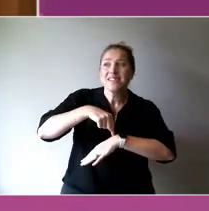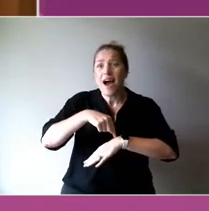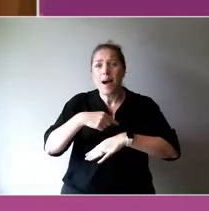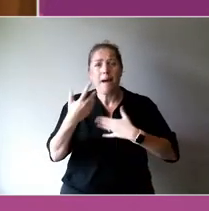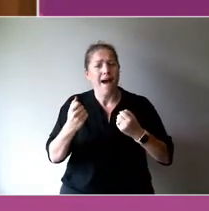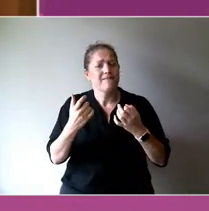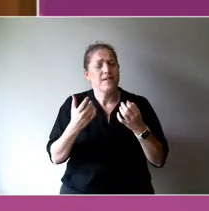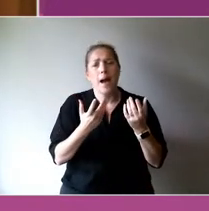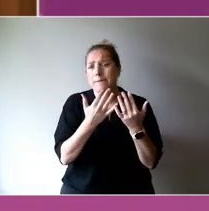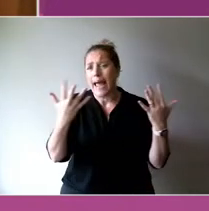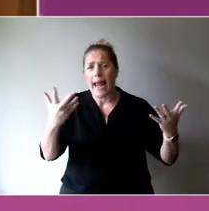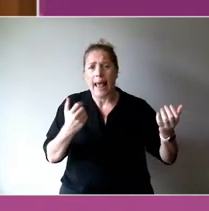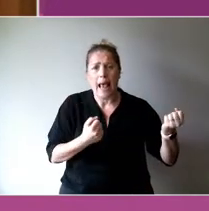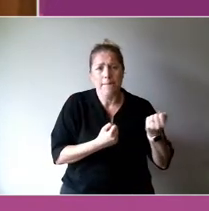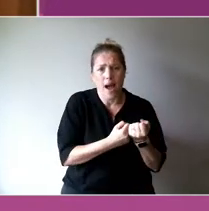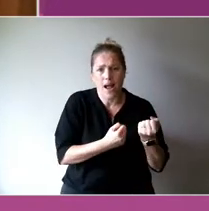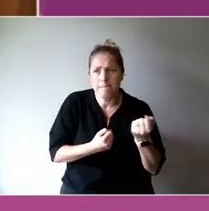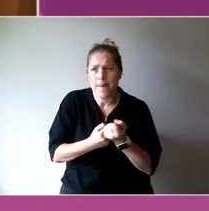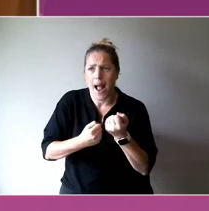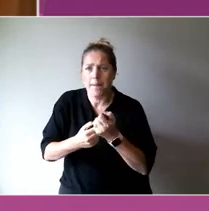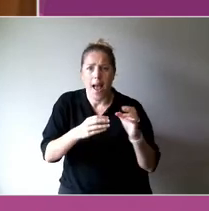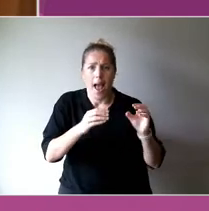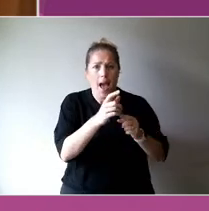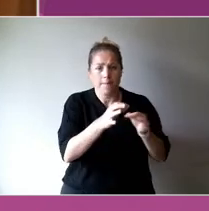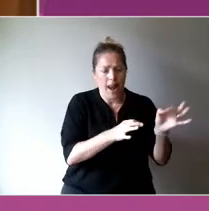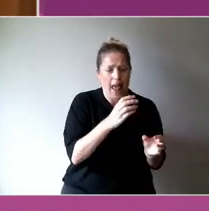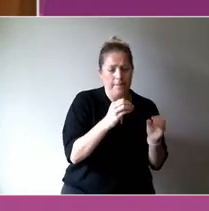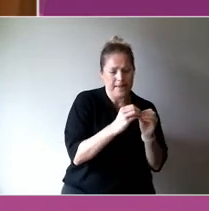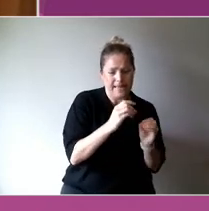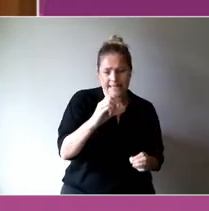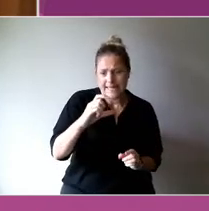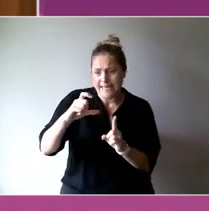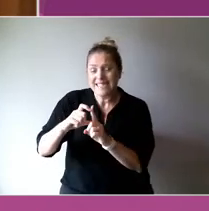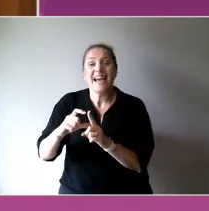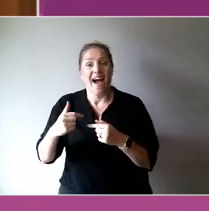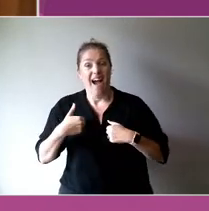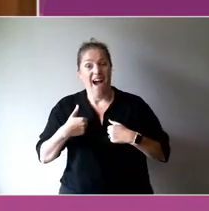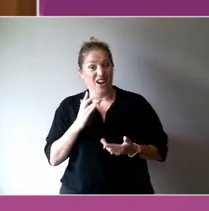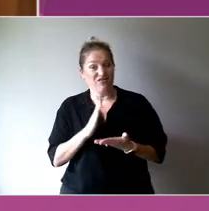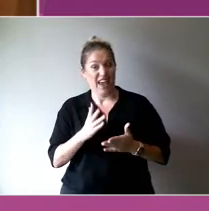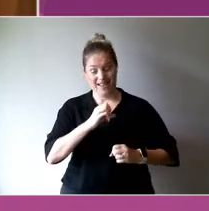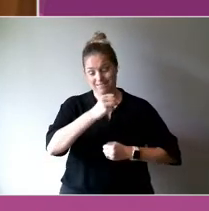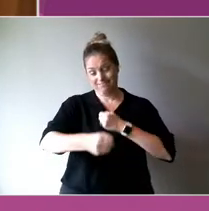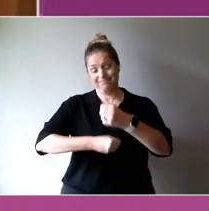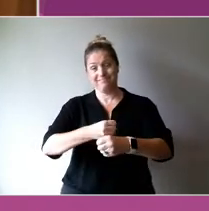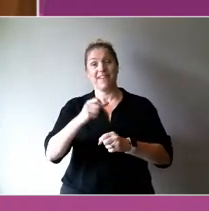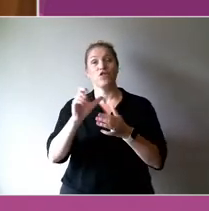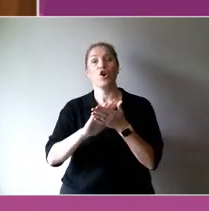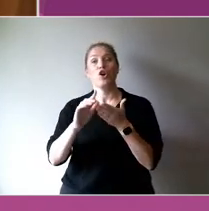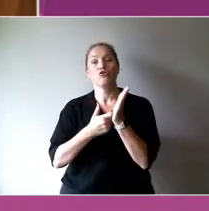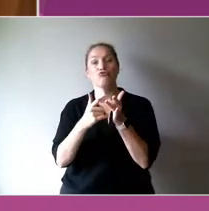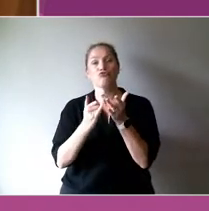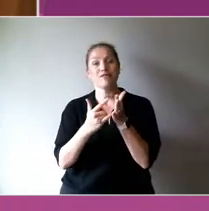I'm taking the role of Christen Cornell today.